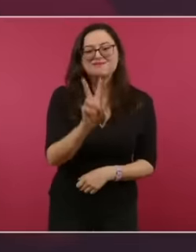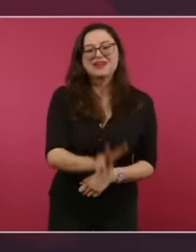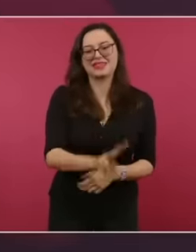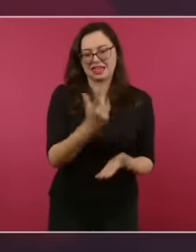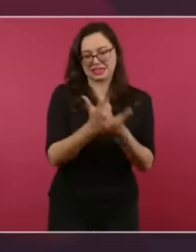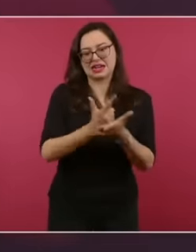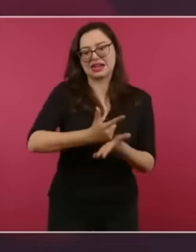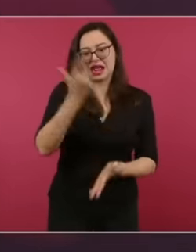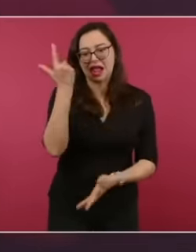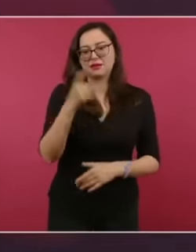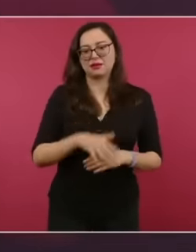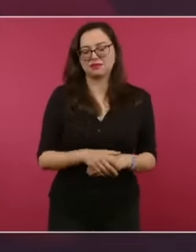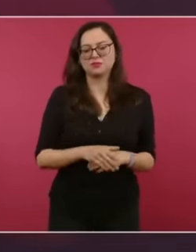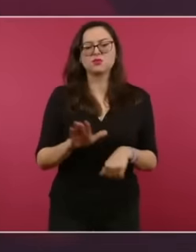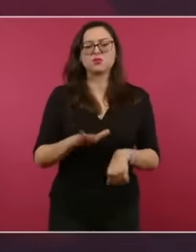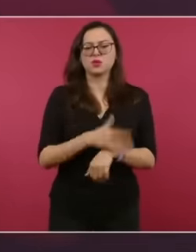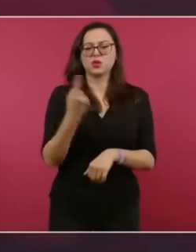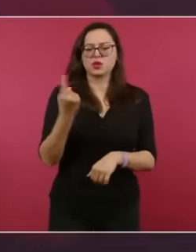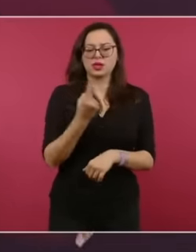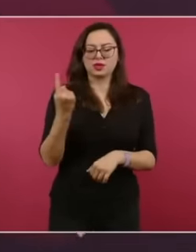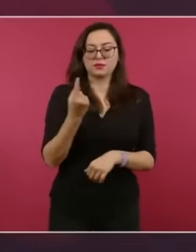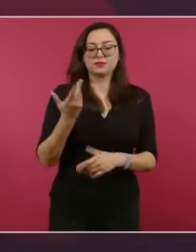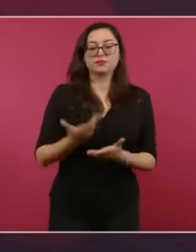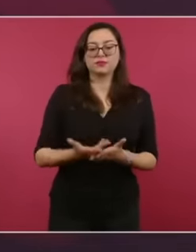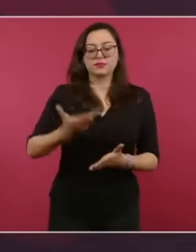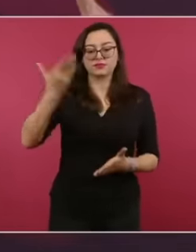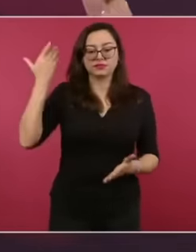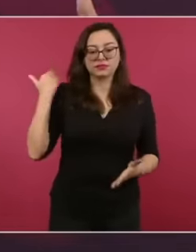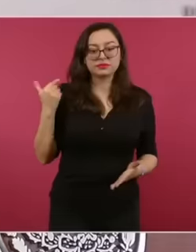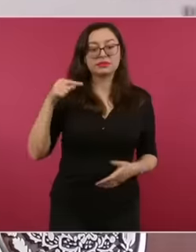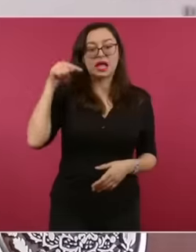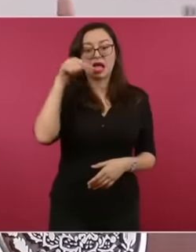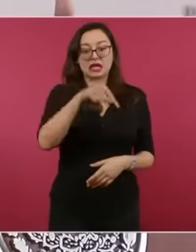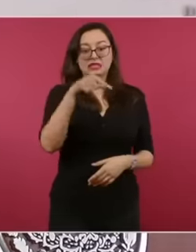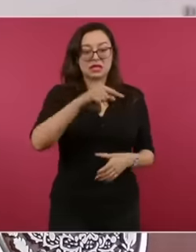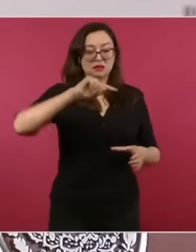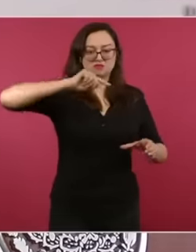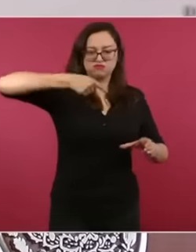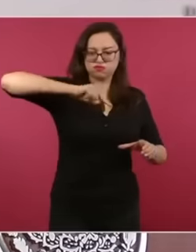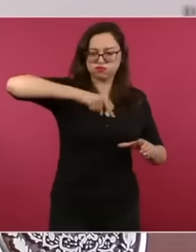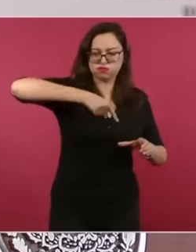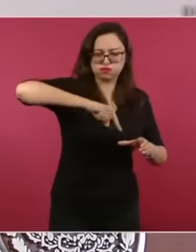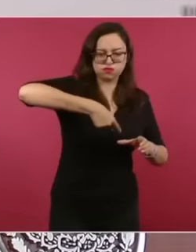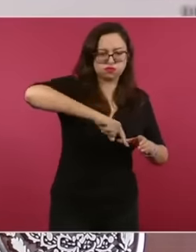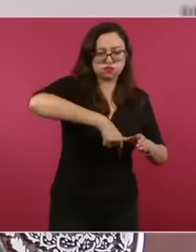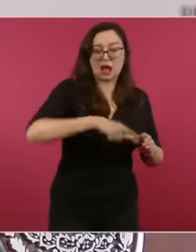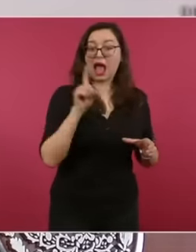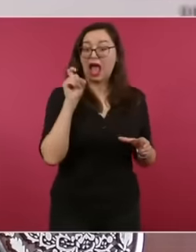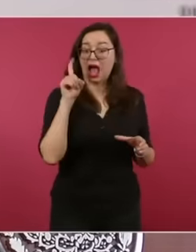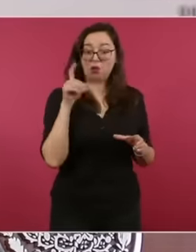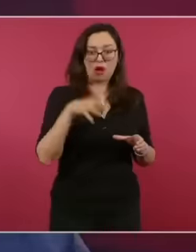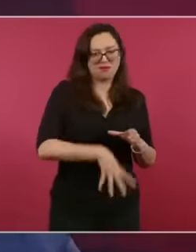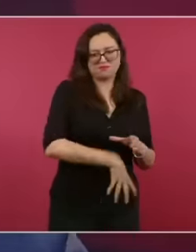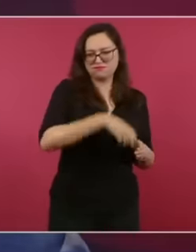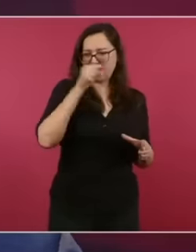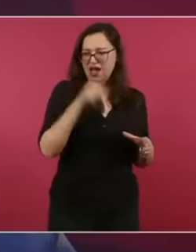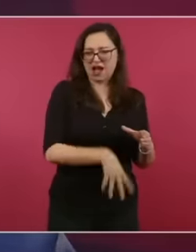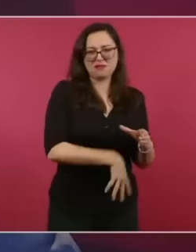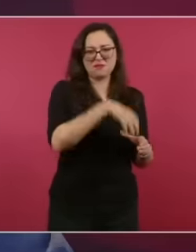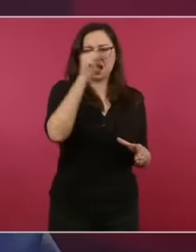the aquifers in and they began to drill deeper and deeper until